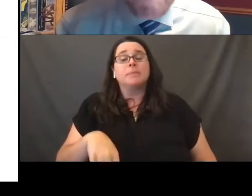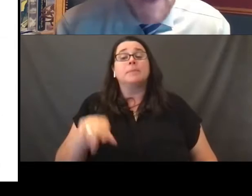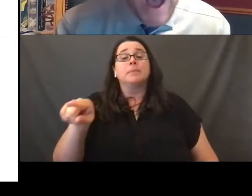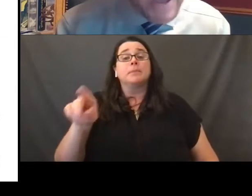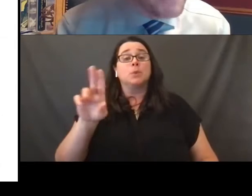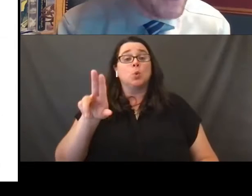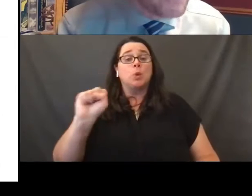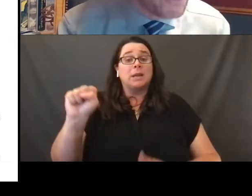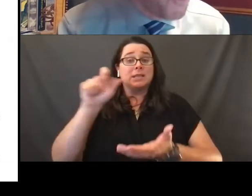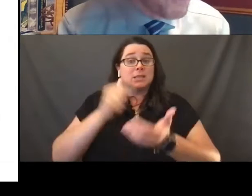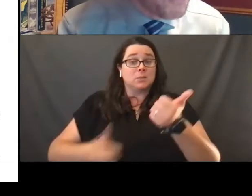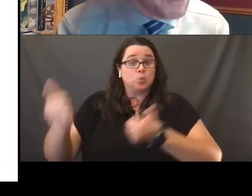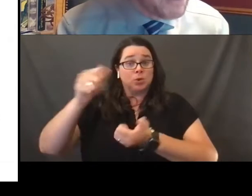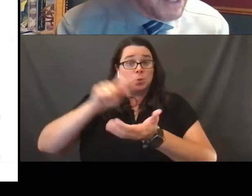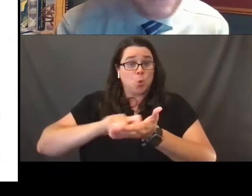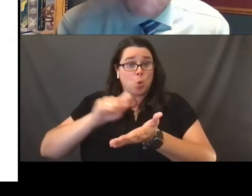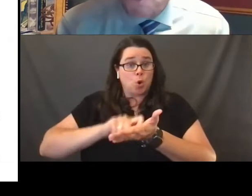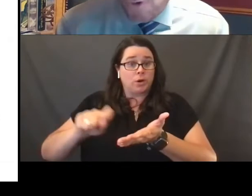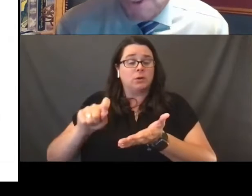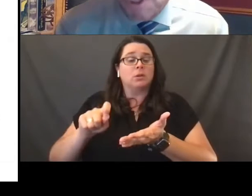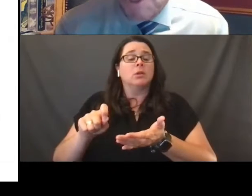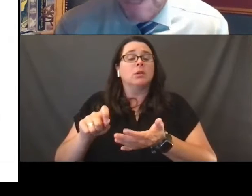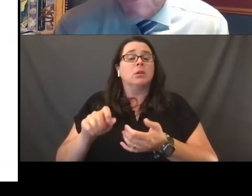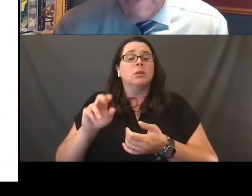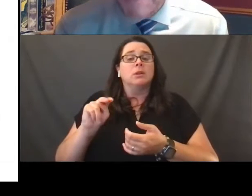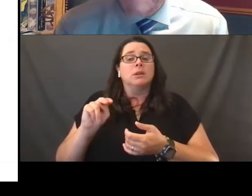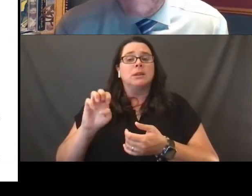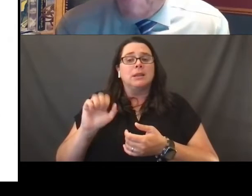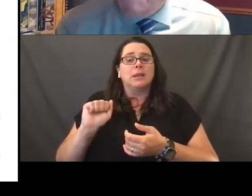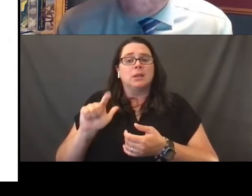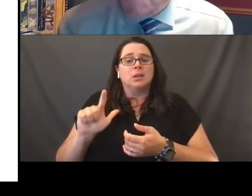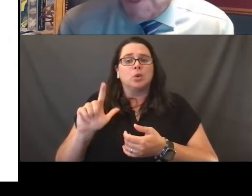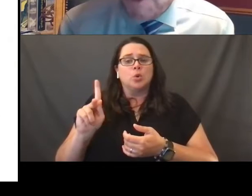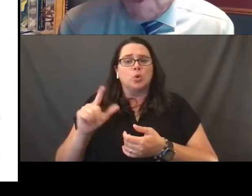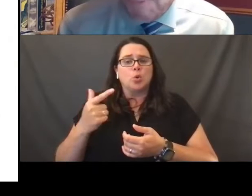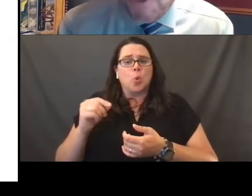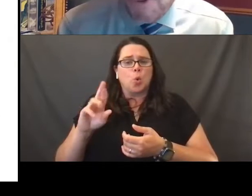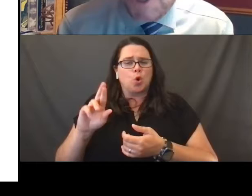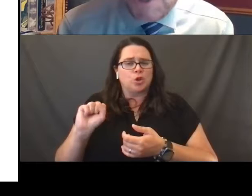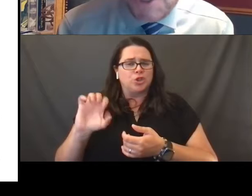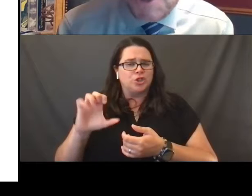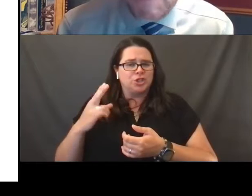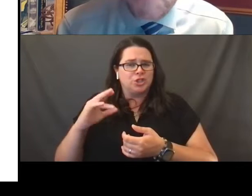written by no other than Neil Gorsuch, not exactly the most liberal Supreme Court Justice